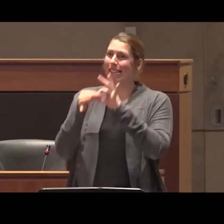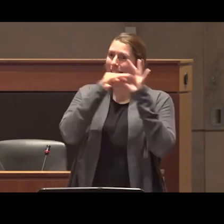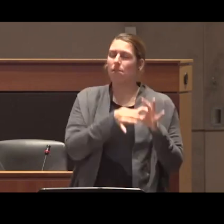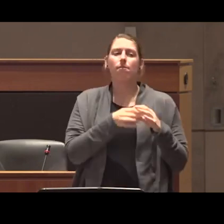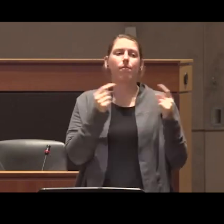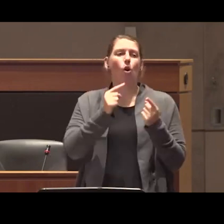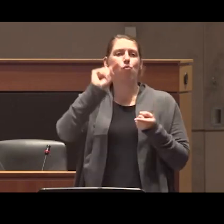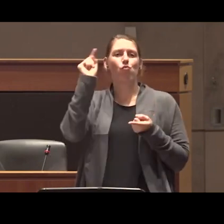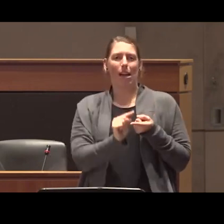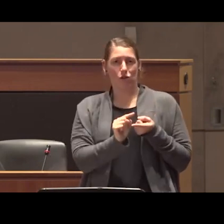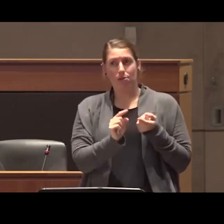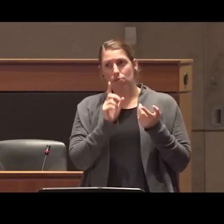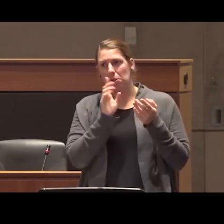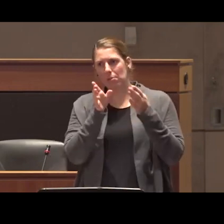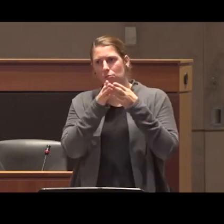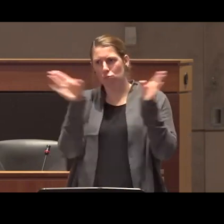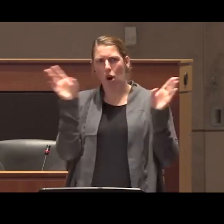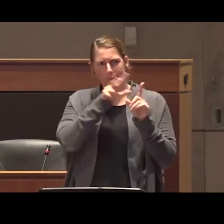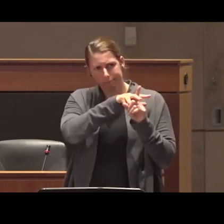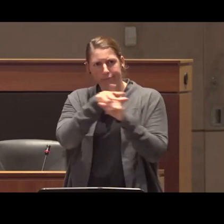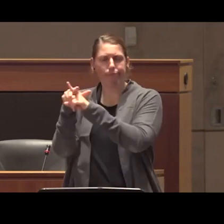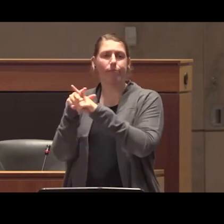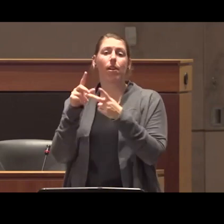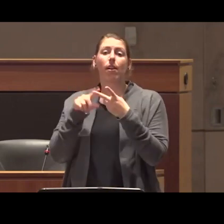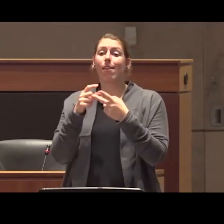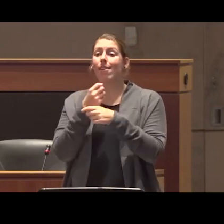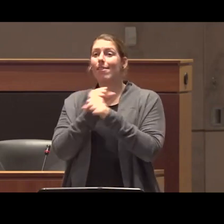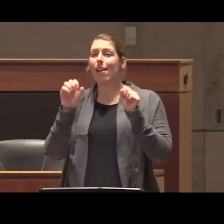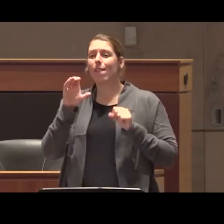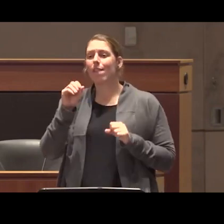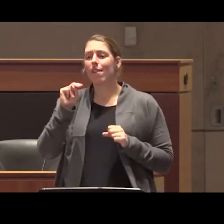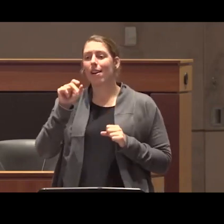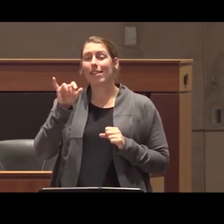initiatives more broadly things like safe consumption sites and overdose prevention sites